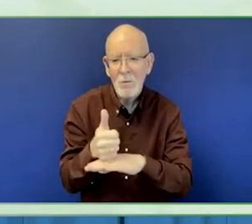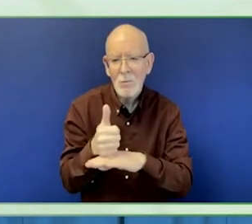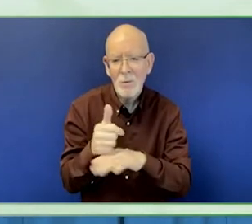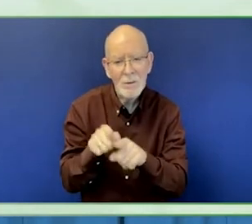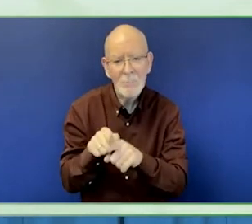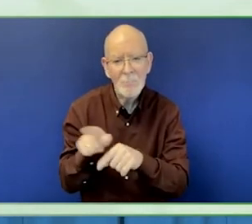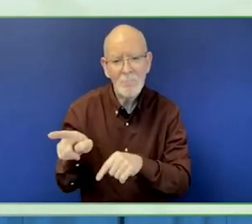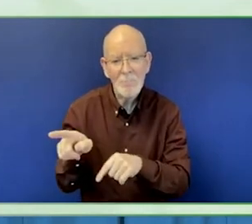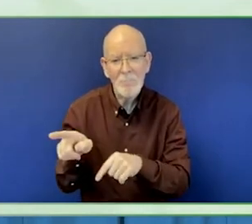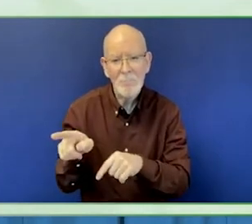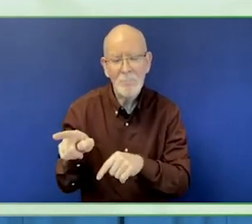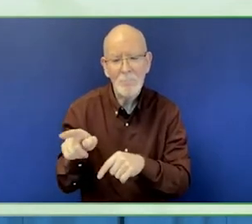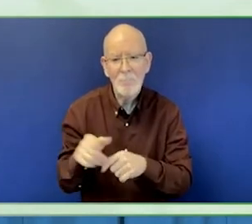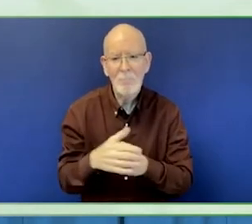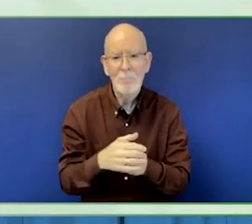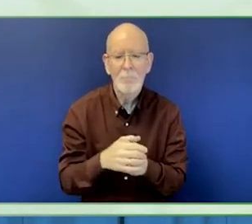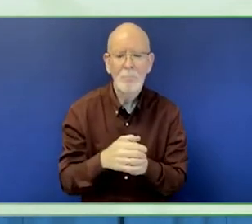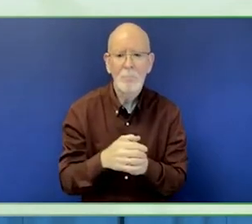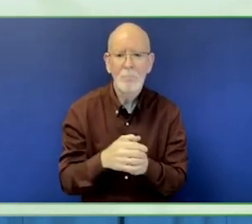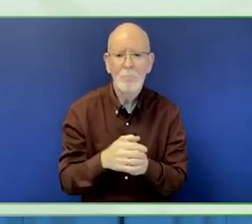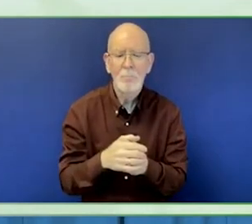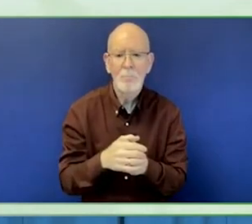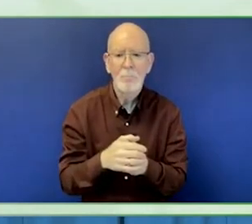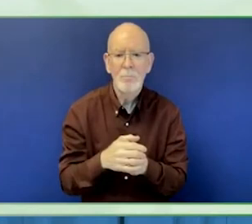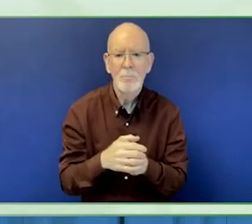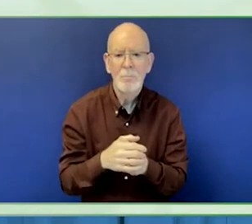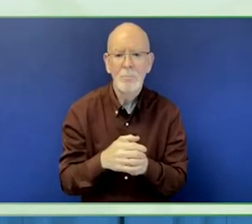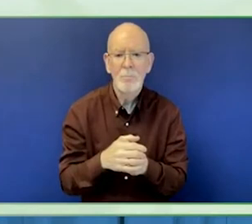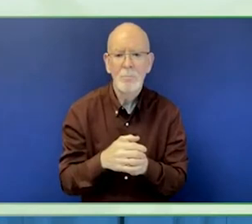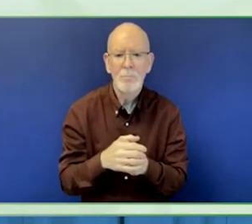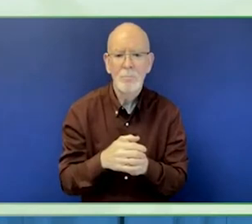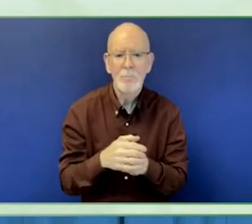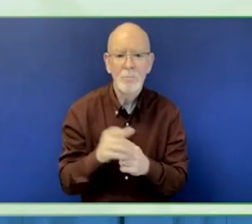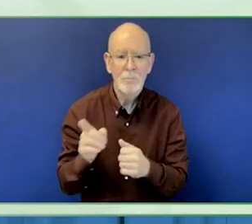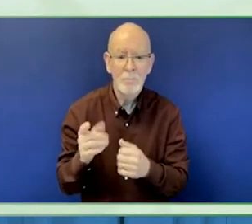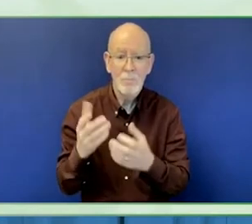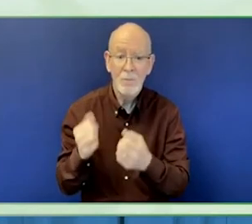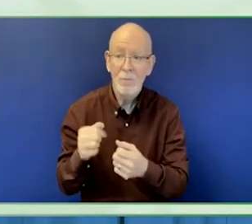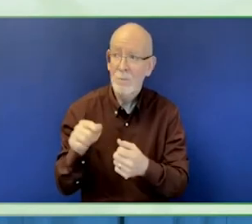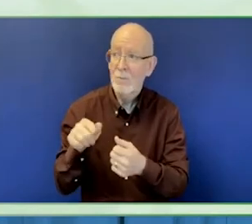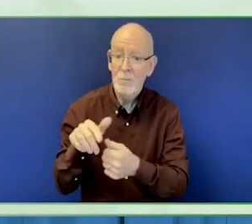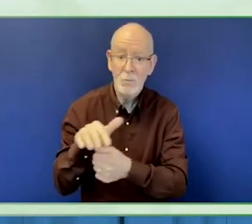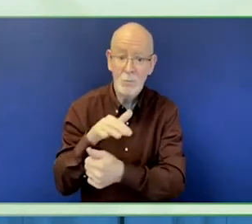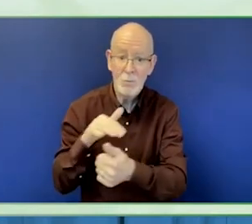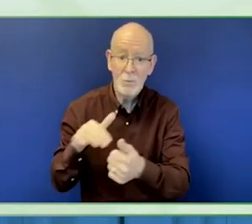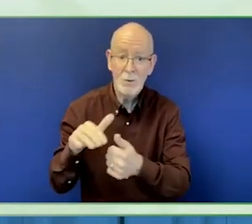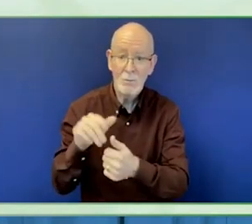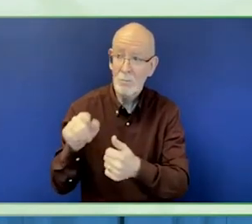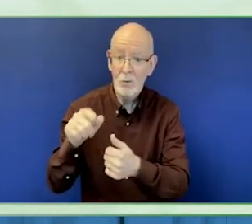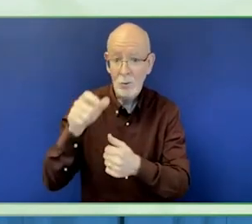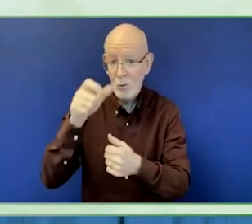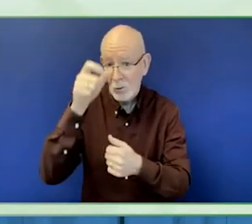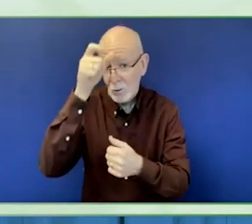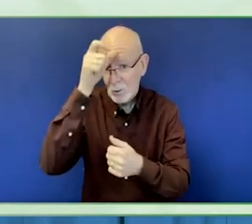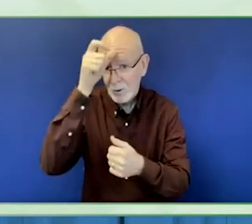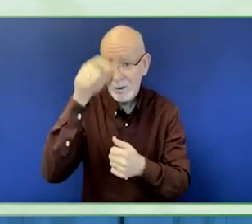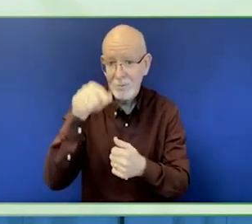Our foundation is three areas of focus, education, art and culture